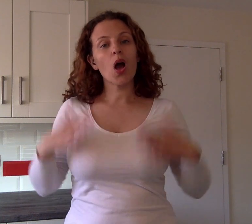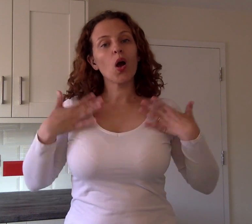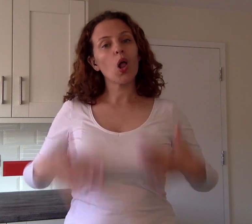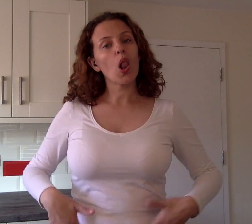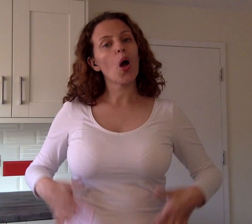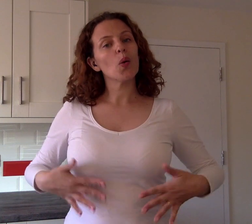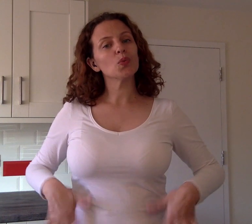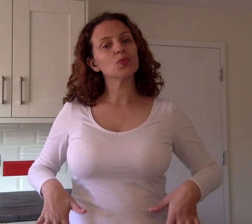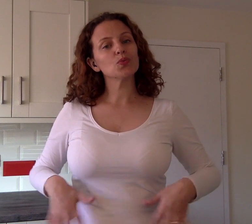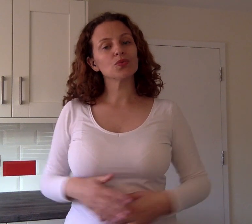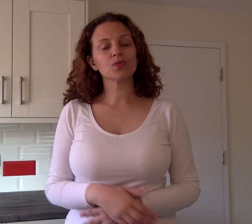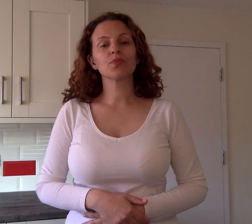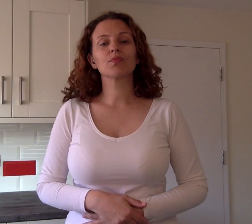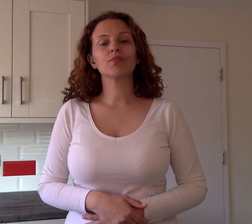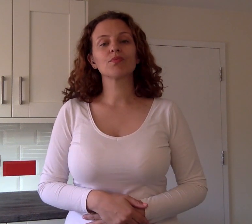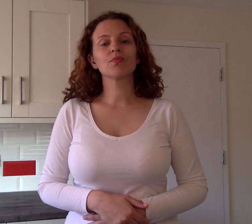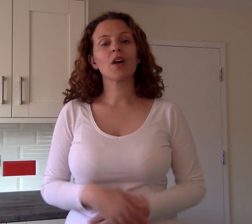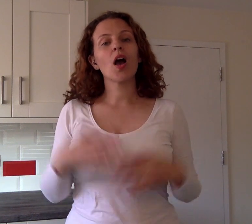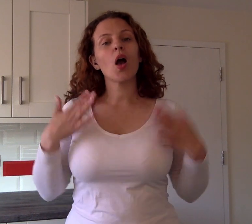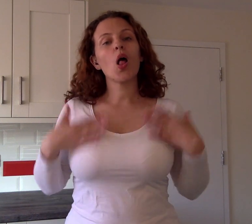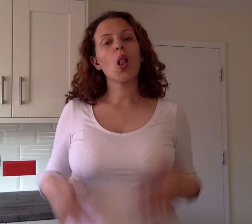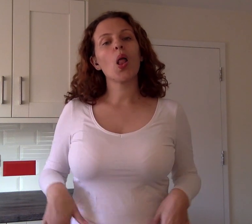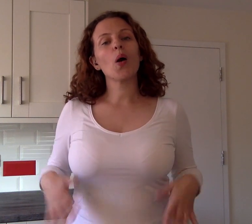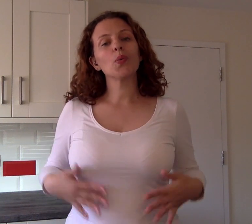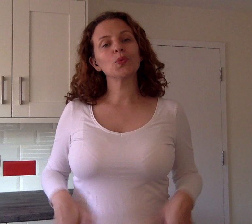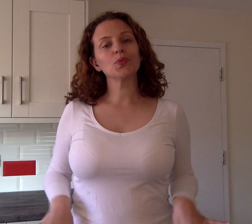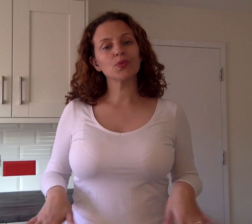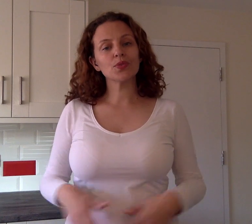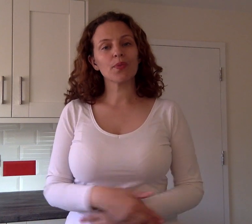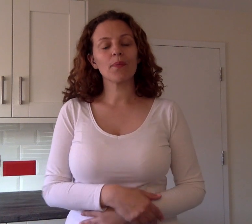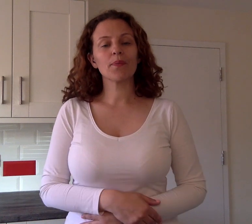CLOTHES